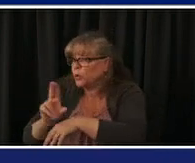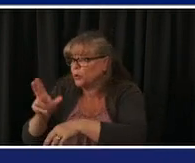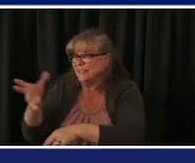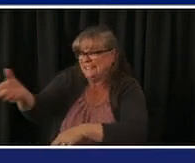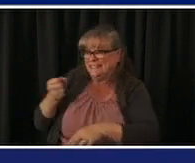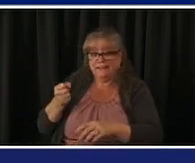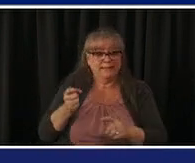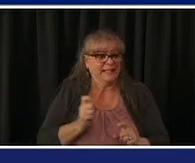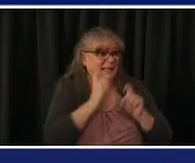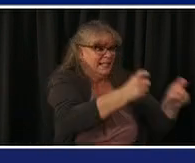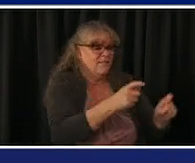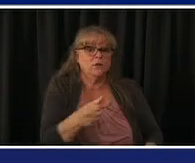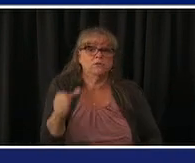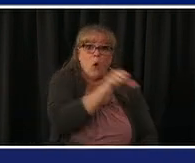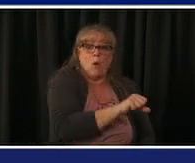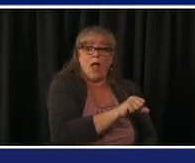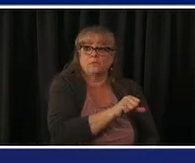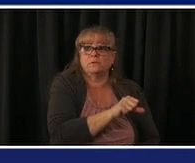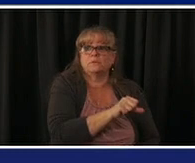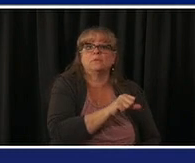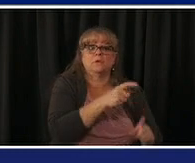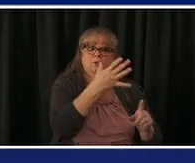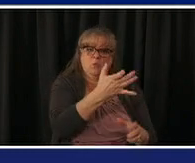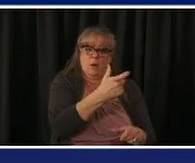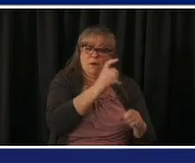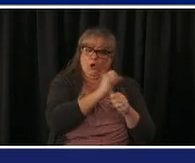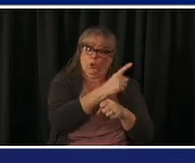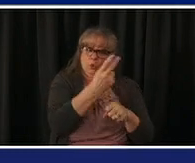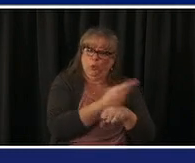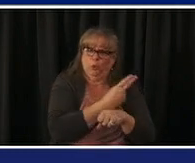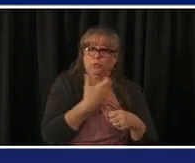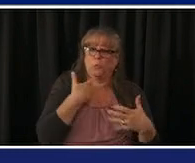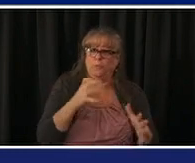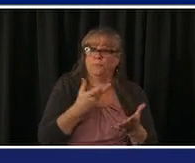within three or four days so what we're interested in is who can accurately schedule get it done